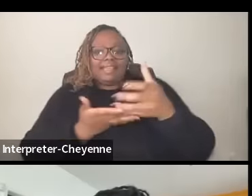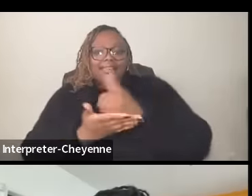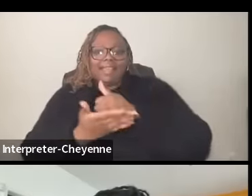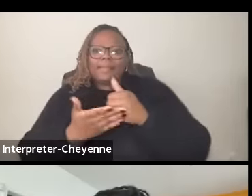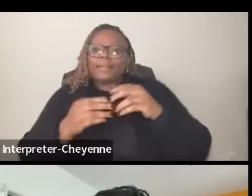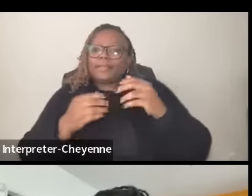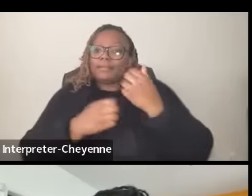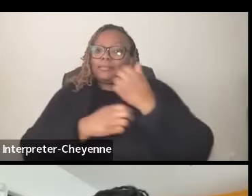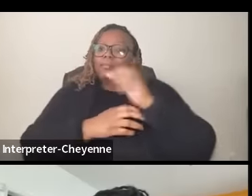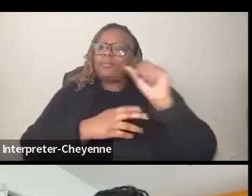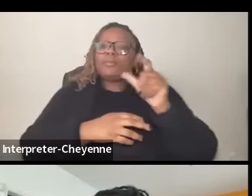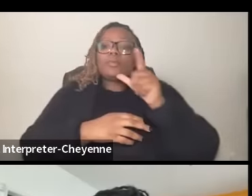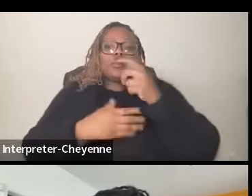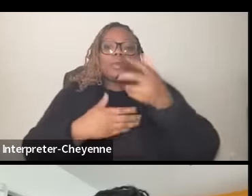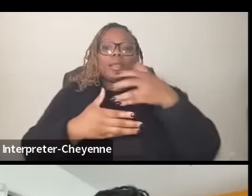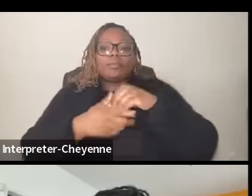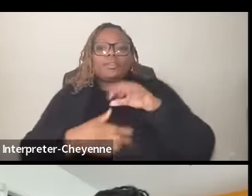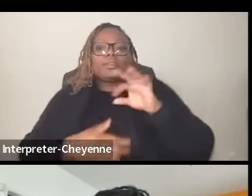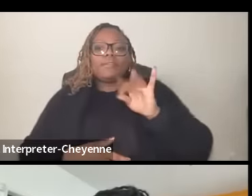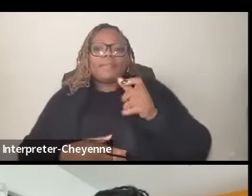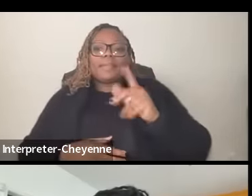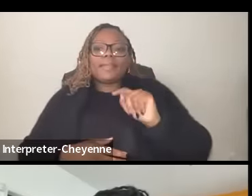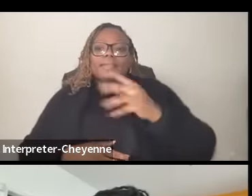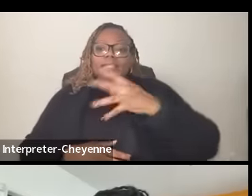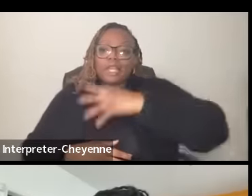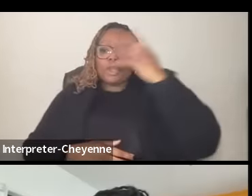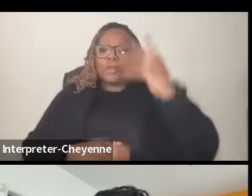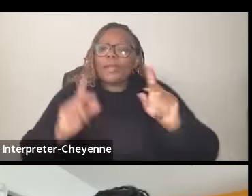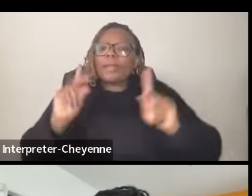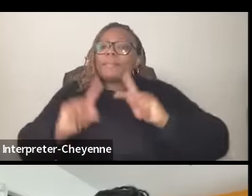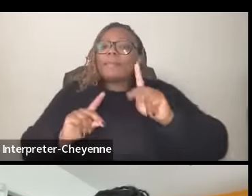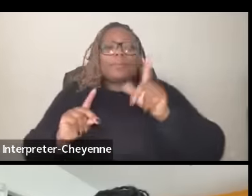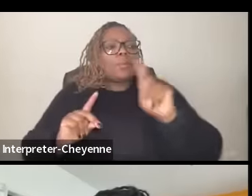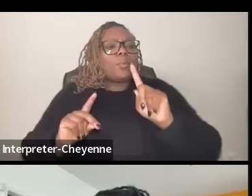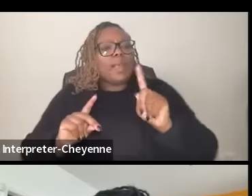uh feminist and queer folks you know where where where are the movements that resonate of a set of